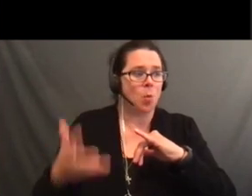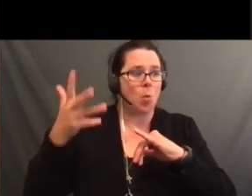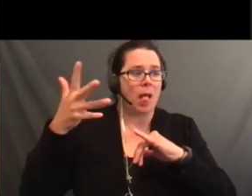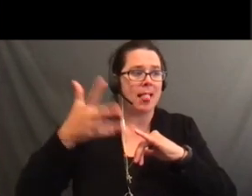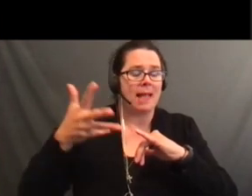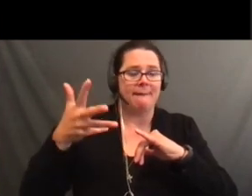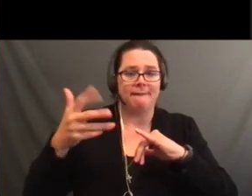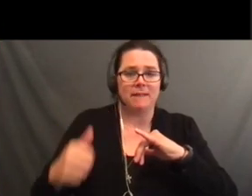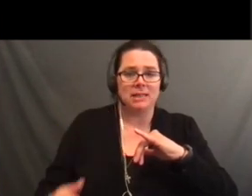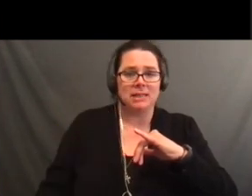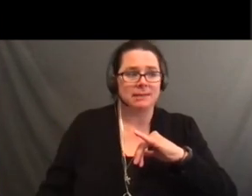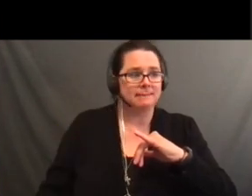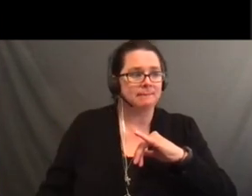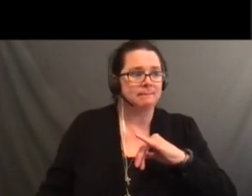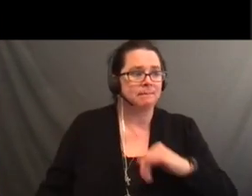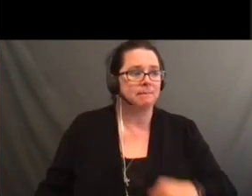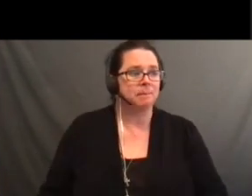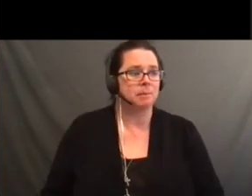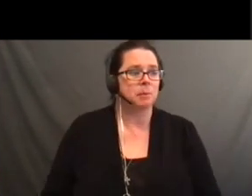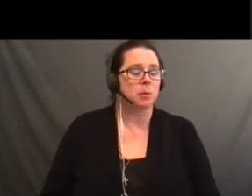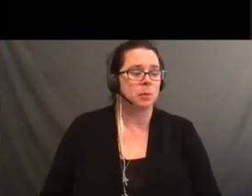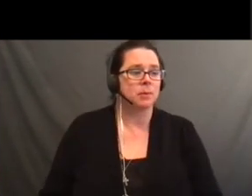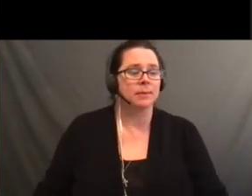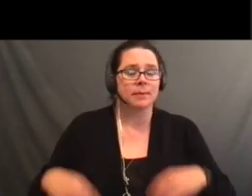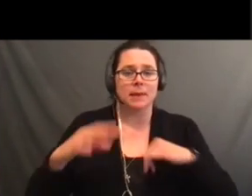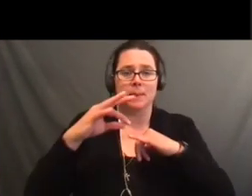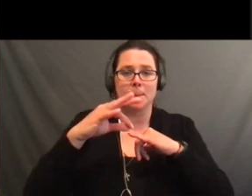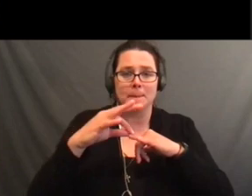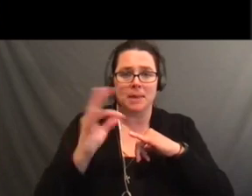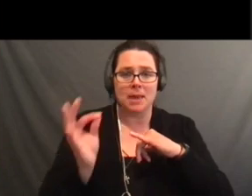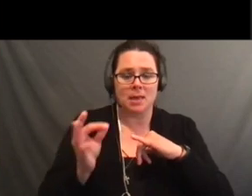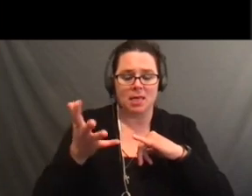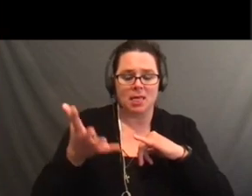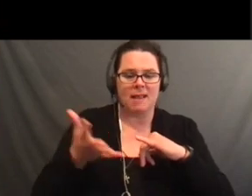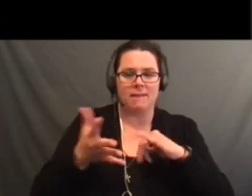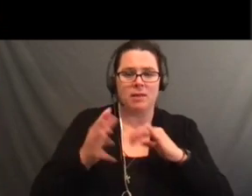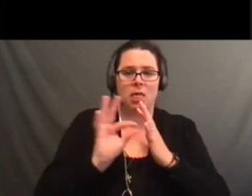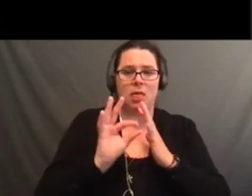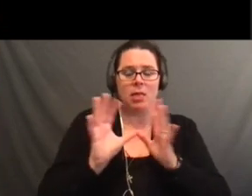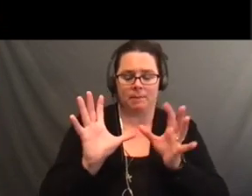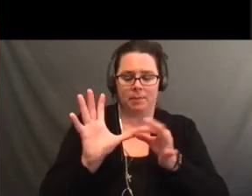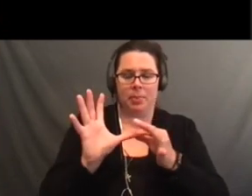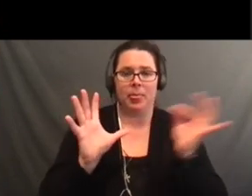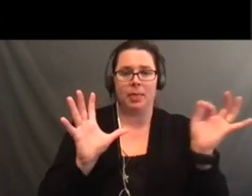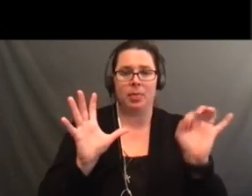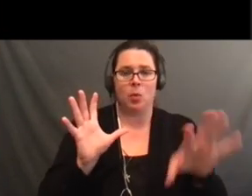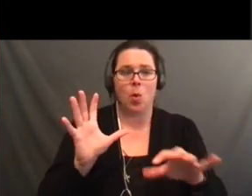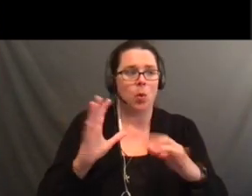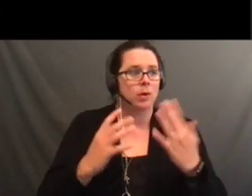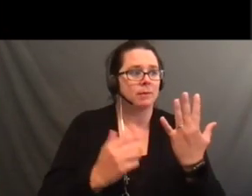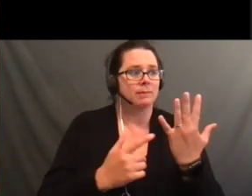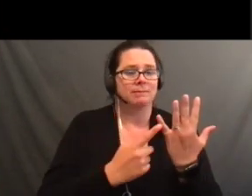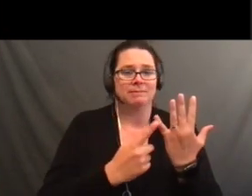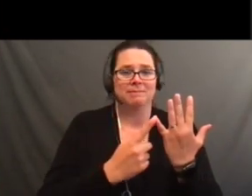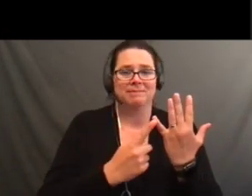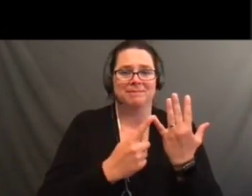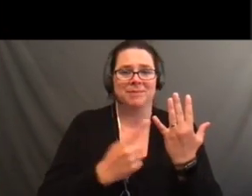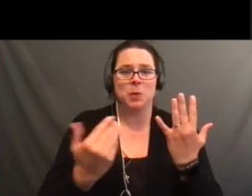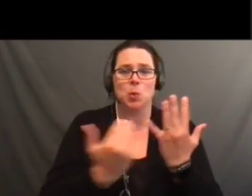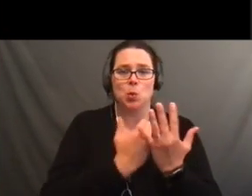This is what is leftover.